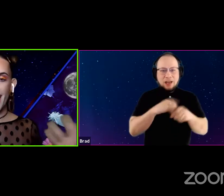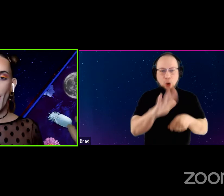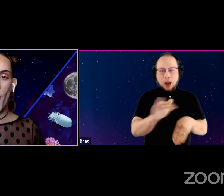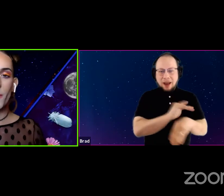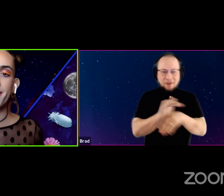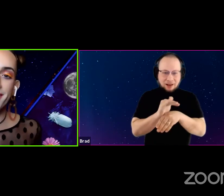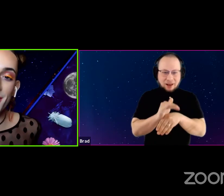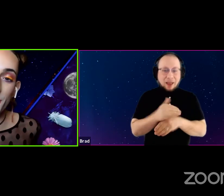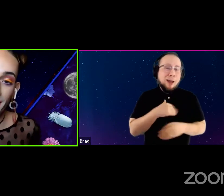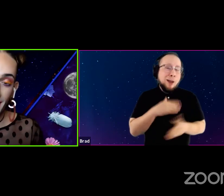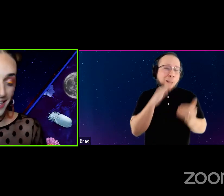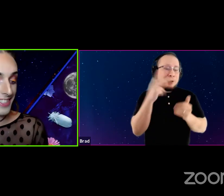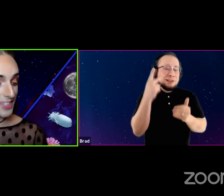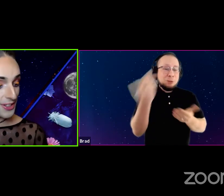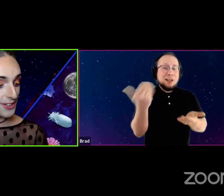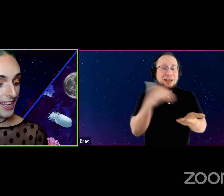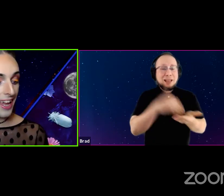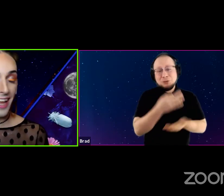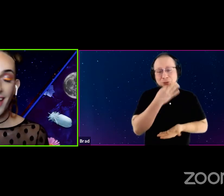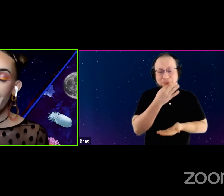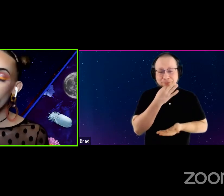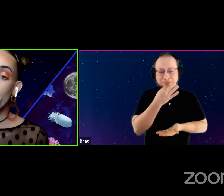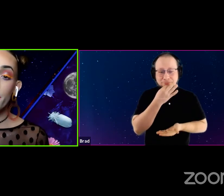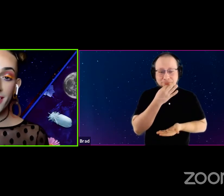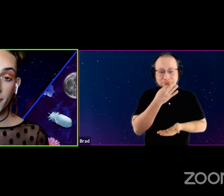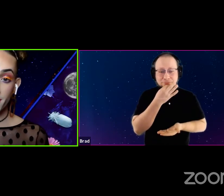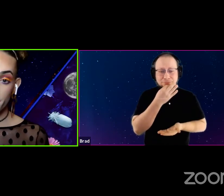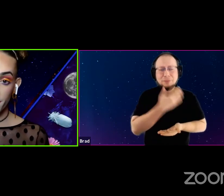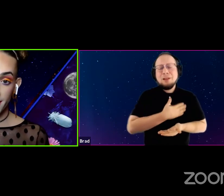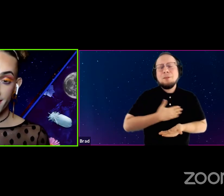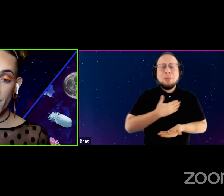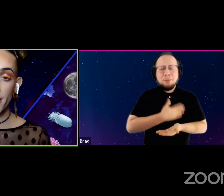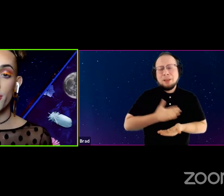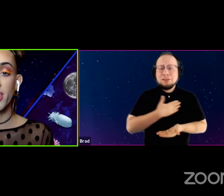I hope to see you again soon. Please, please, please, make sure that